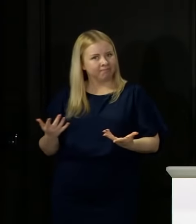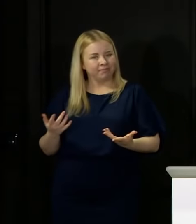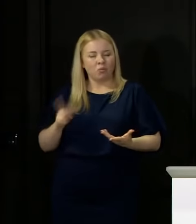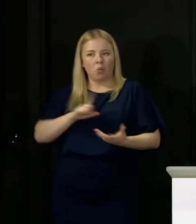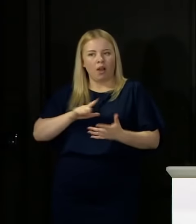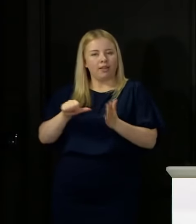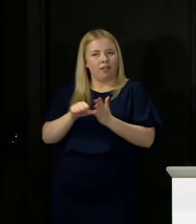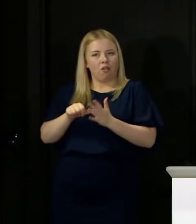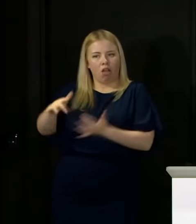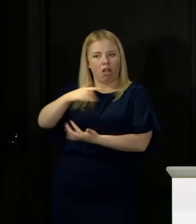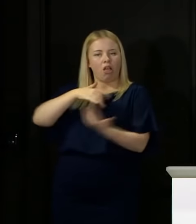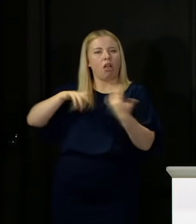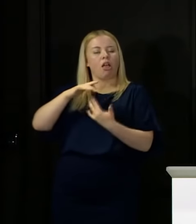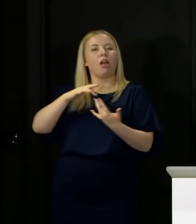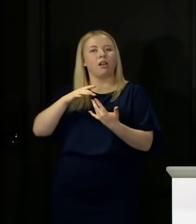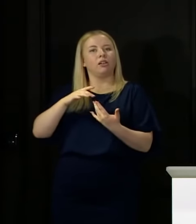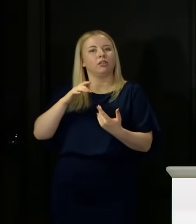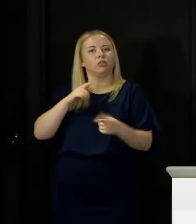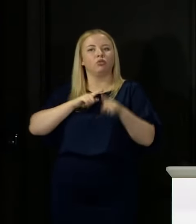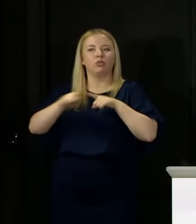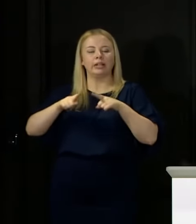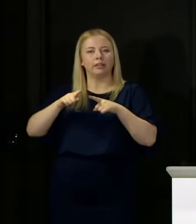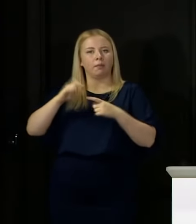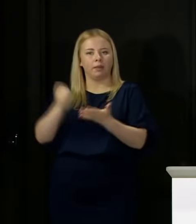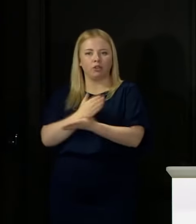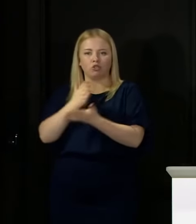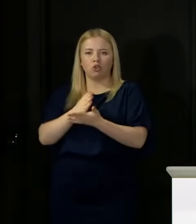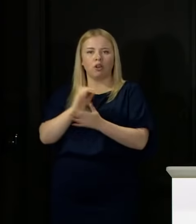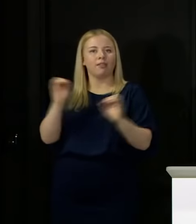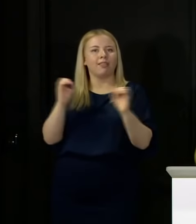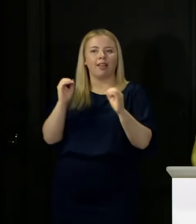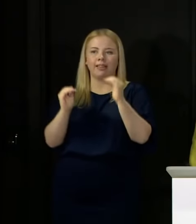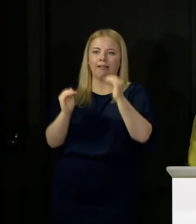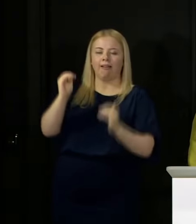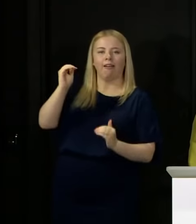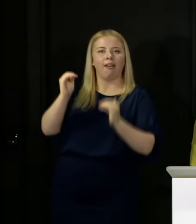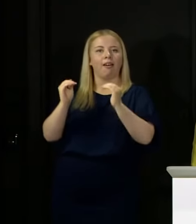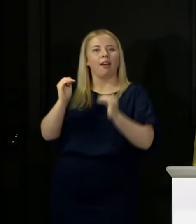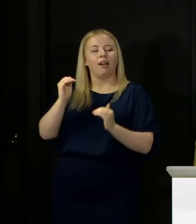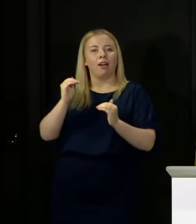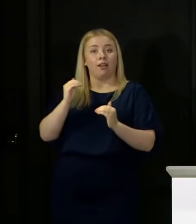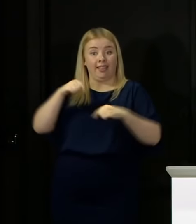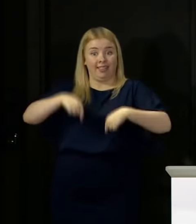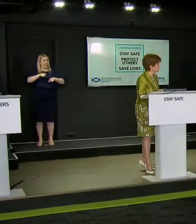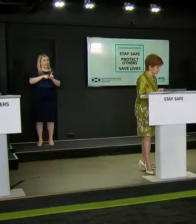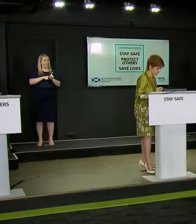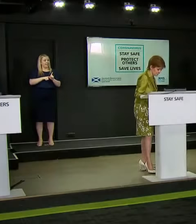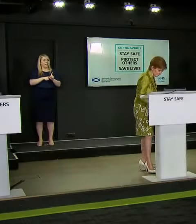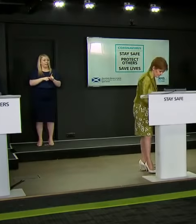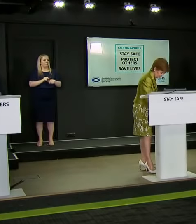to make sure that there is not a disadvantage because of the peculiar circumstances that people have gone through this year.